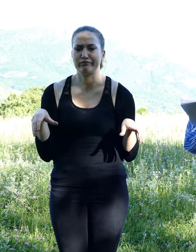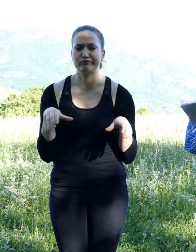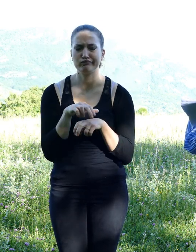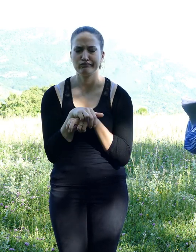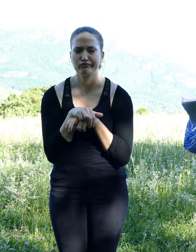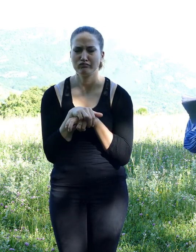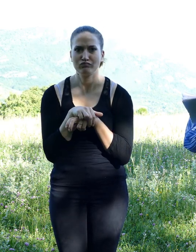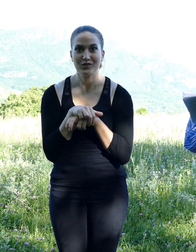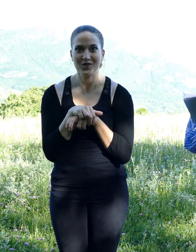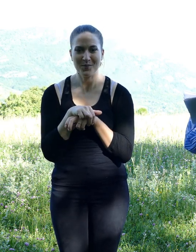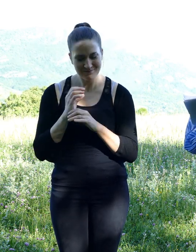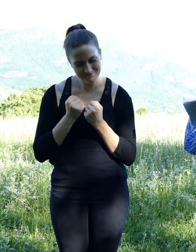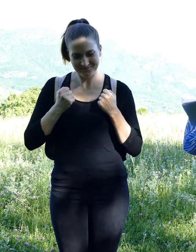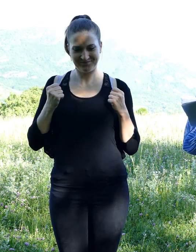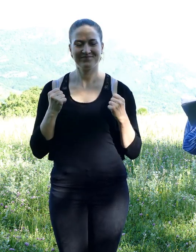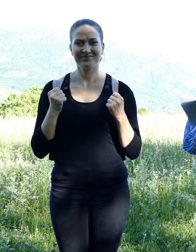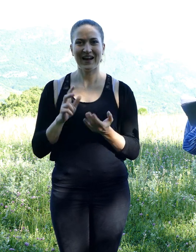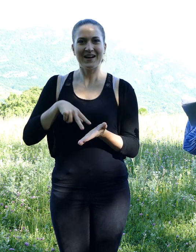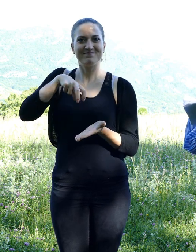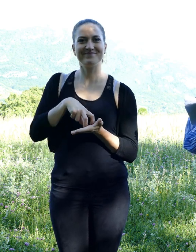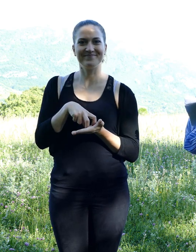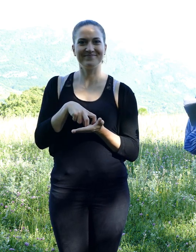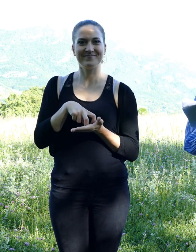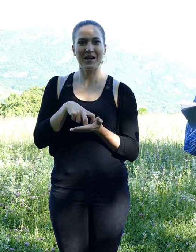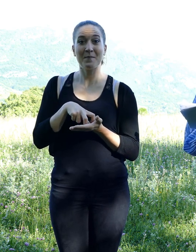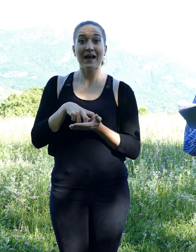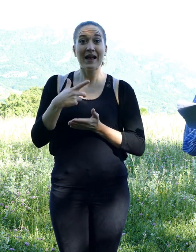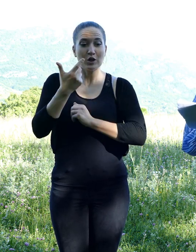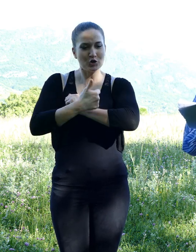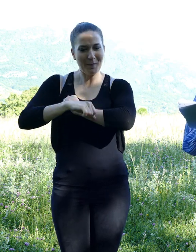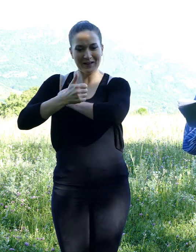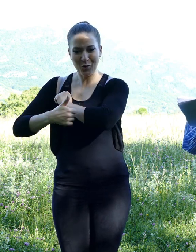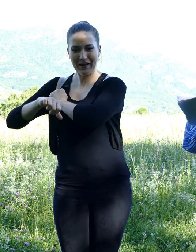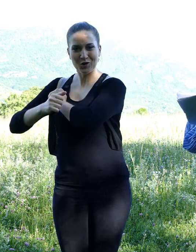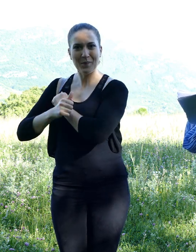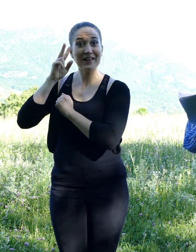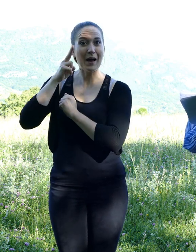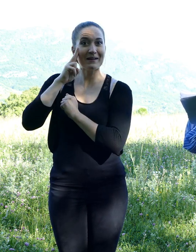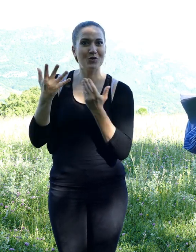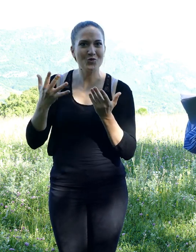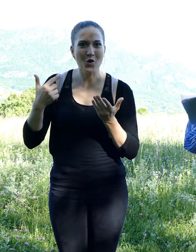Each week, in order to reassure himself, he had the habit of counting the nuts